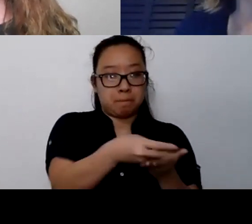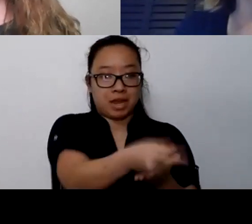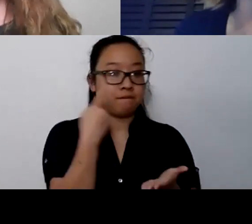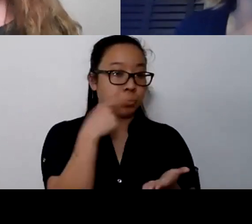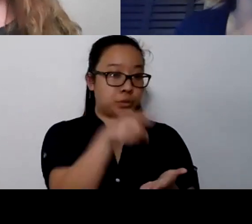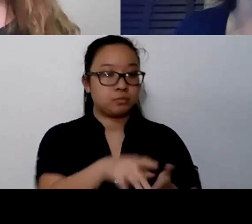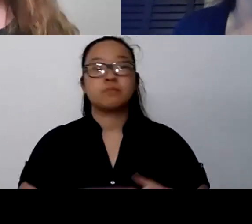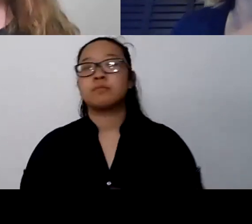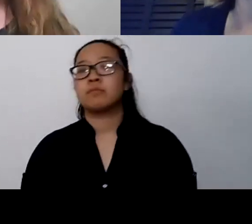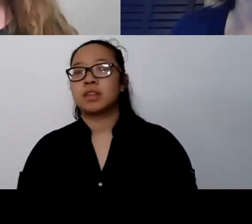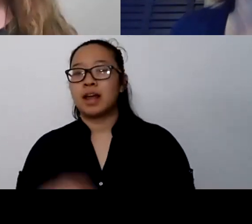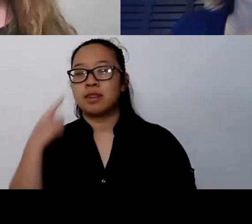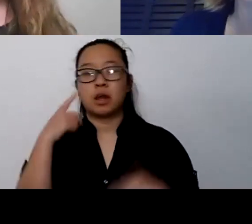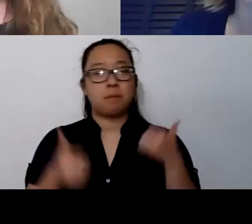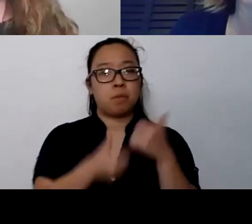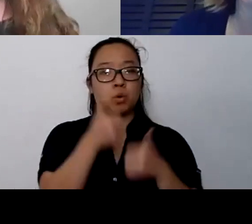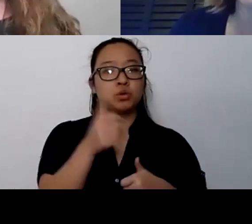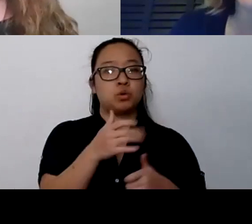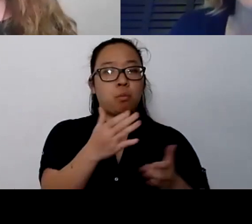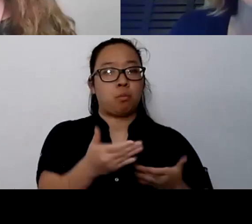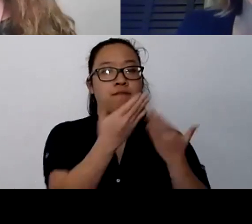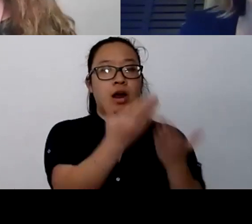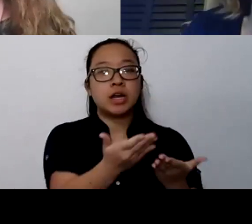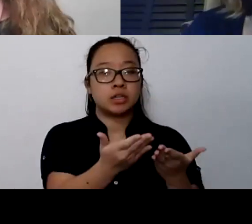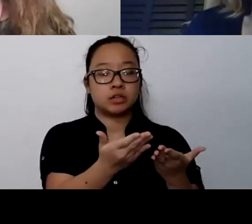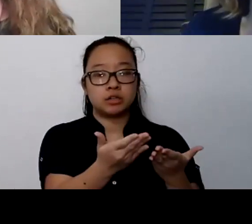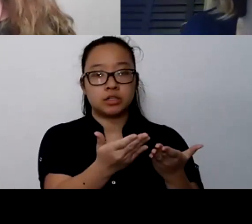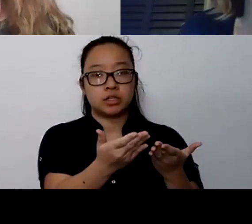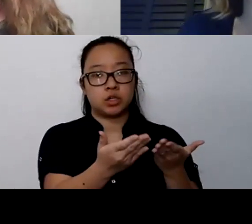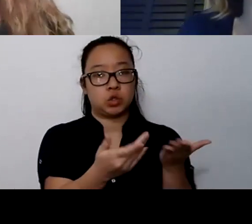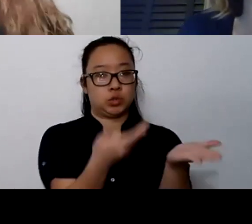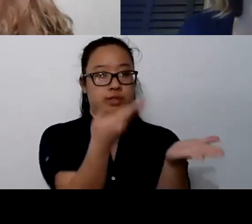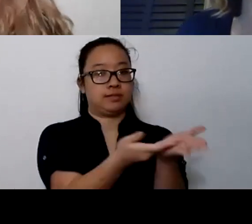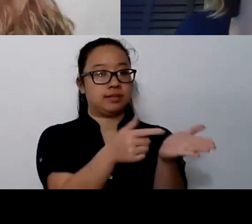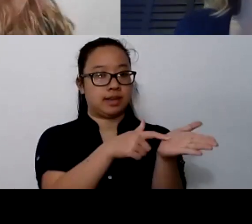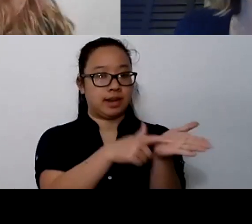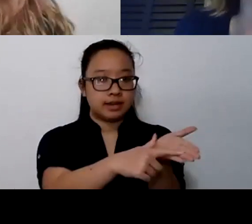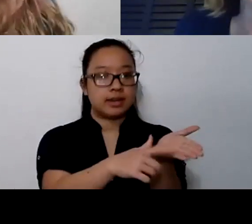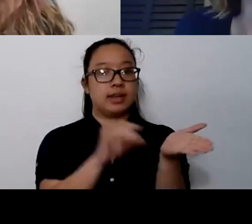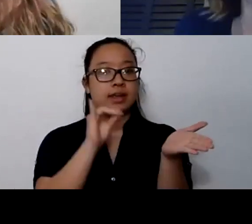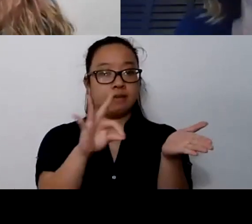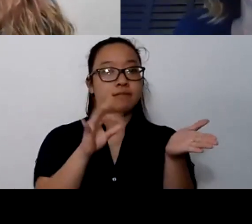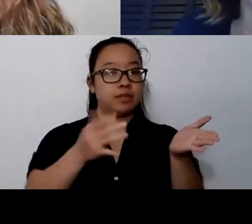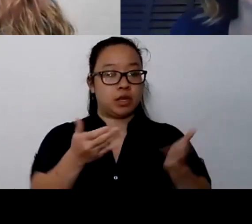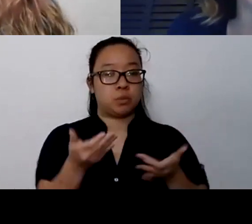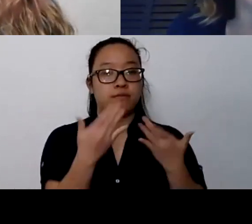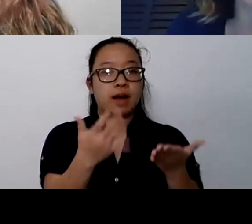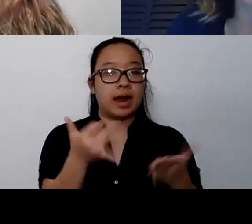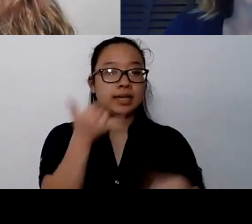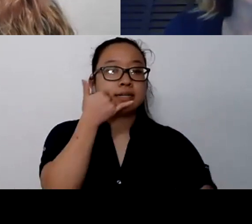or most providers indicate whether they provide tele-health or in-person appointments You should be able to ask your insurance provider